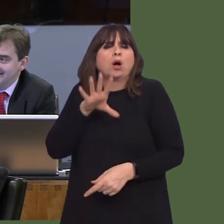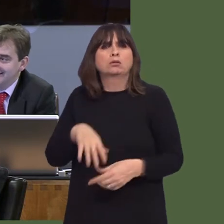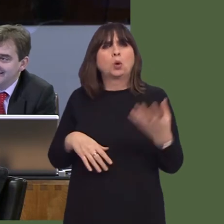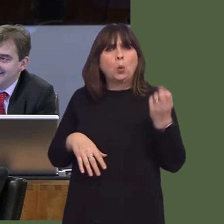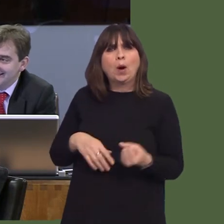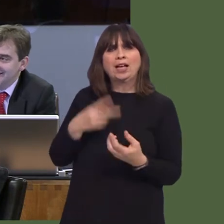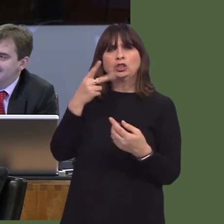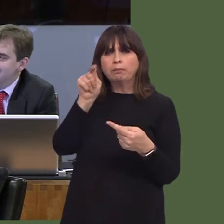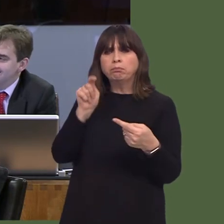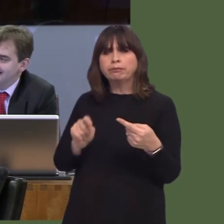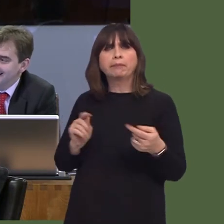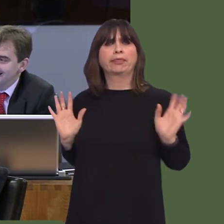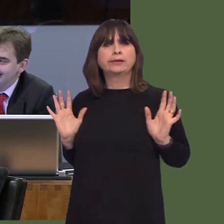freely available as they are now.